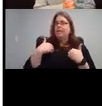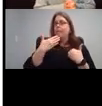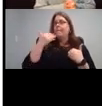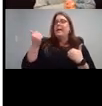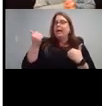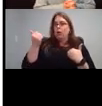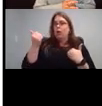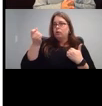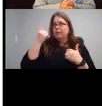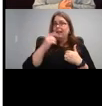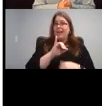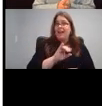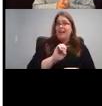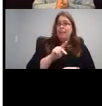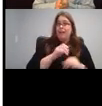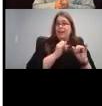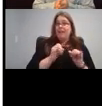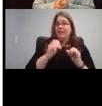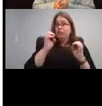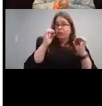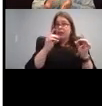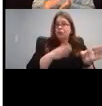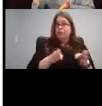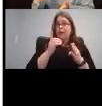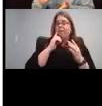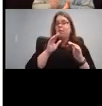individualized education plan for children over three and over